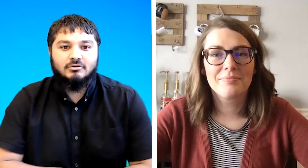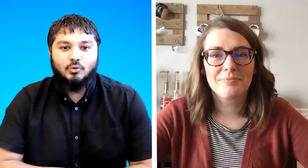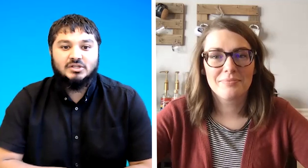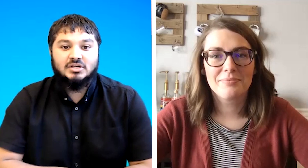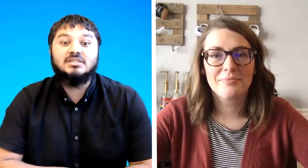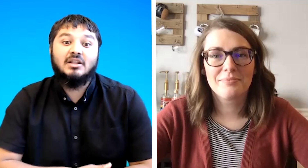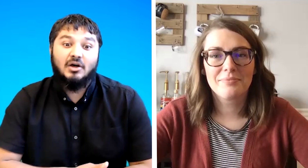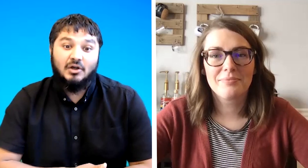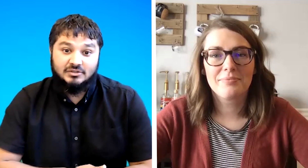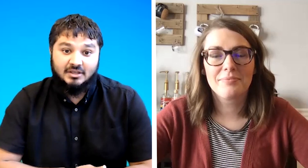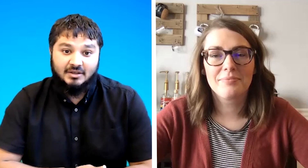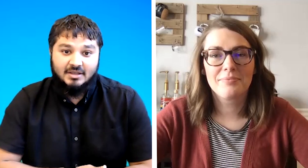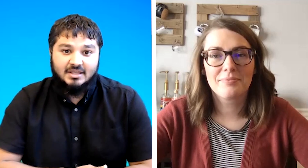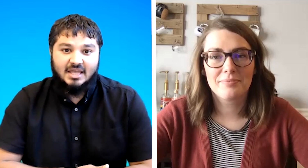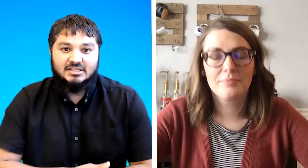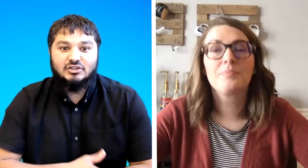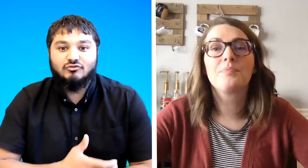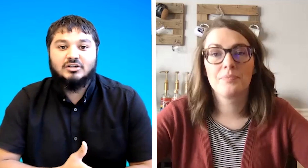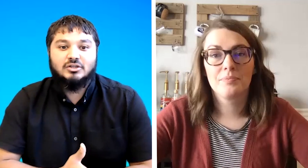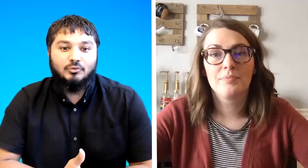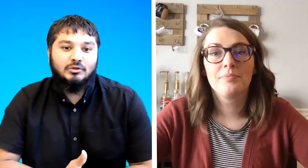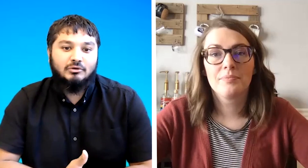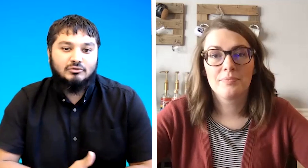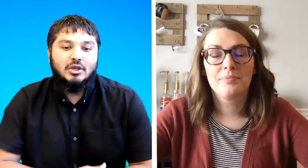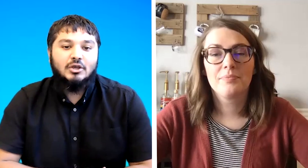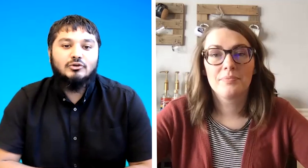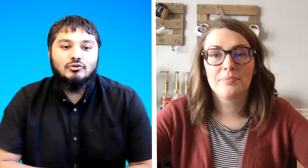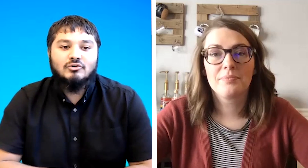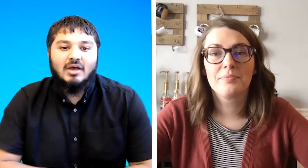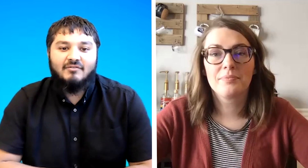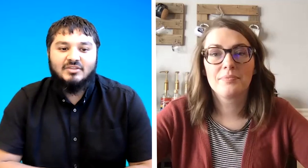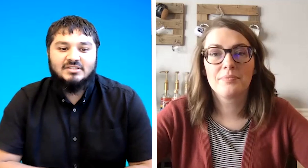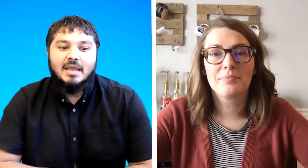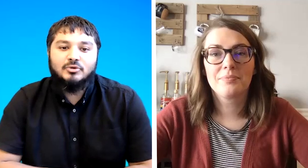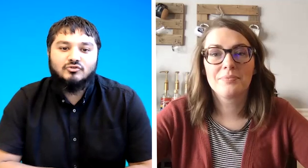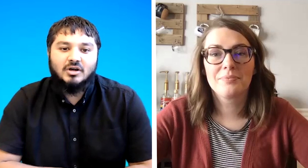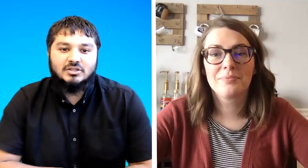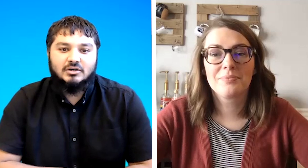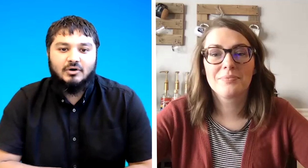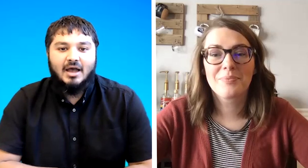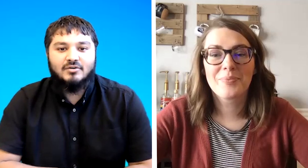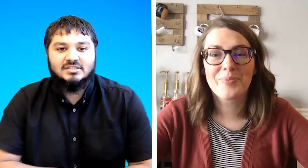questions and answer that's a structure we use do you have the same structure or how does the